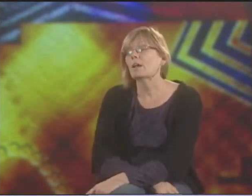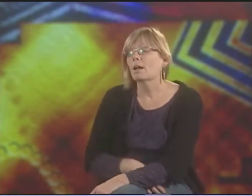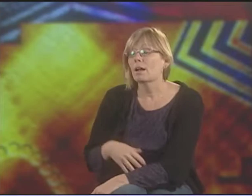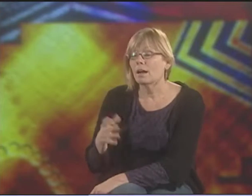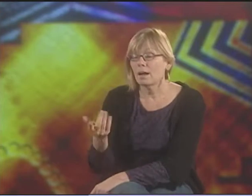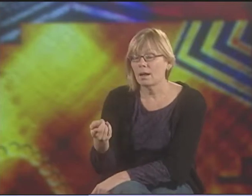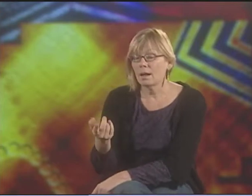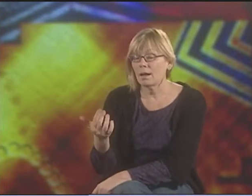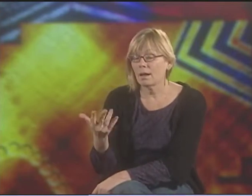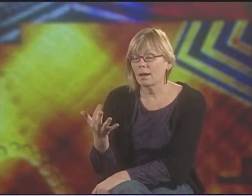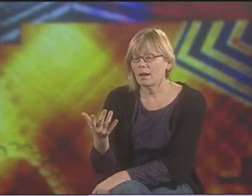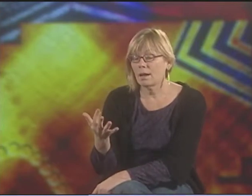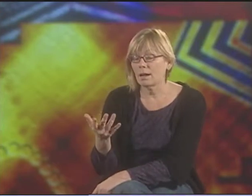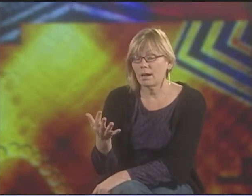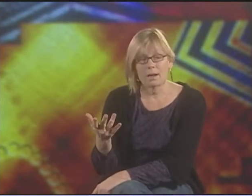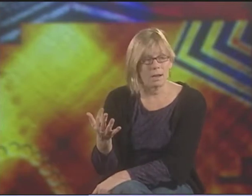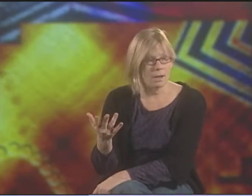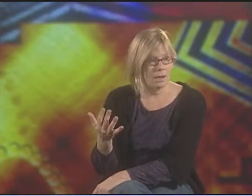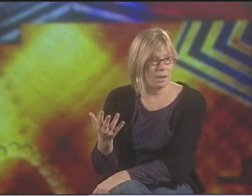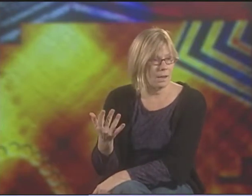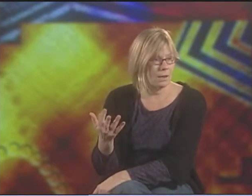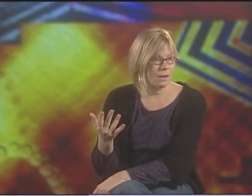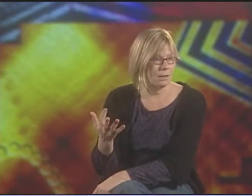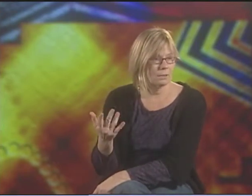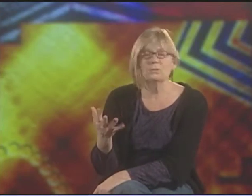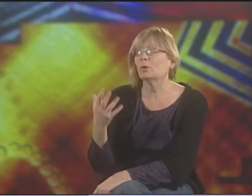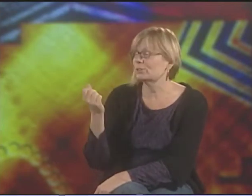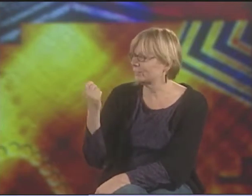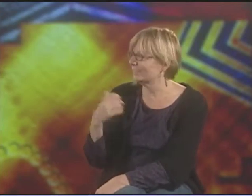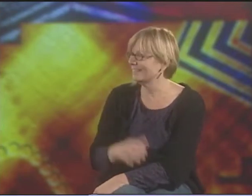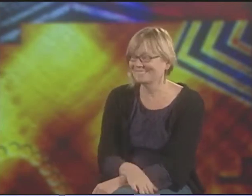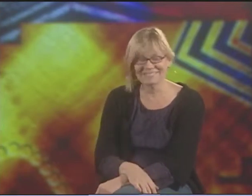REALLY TAKES OFF IN TERMS OF LANGUAGE FORMATION AND SHARING.